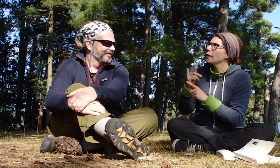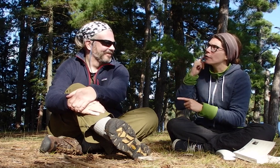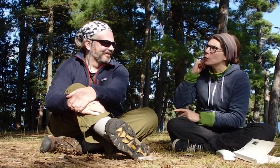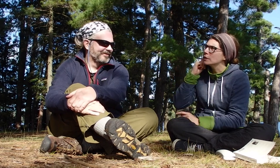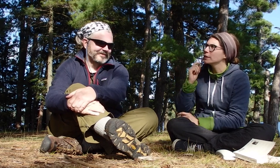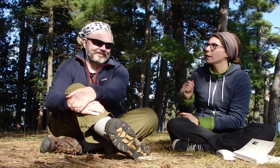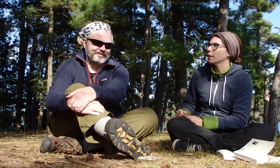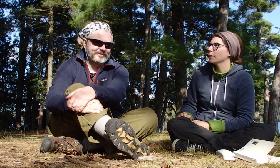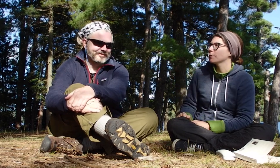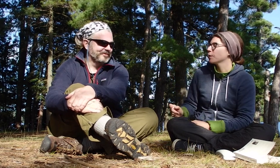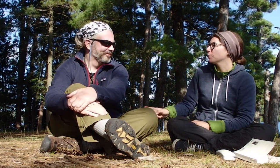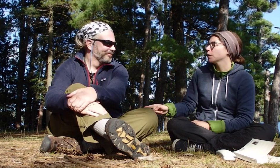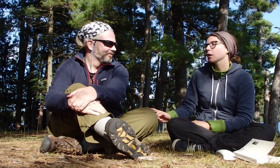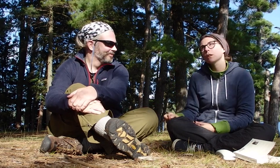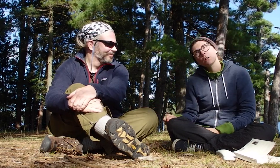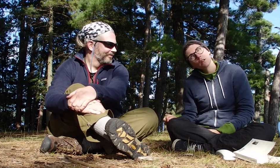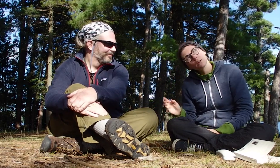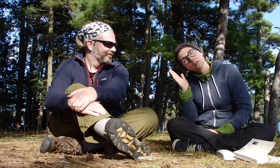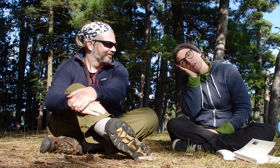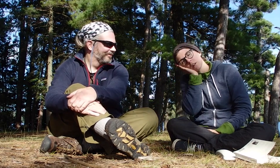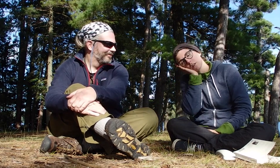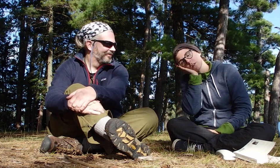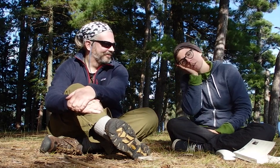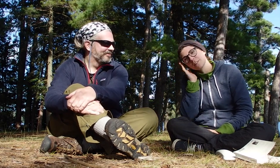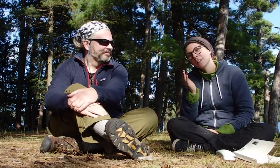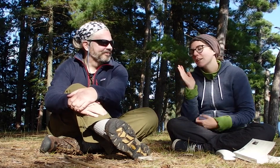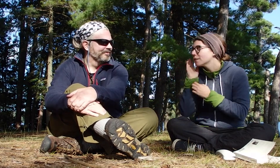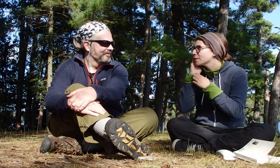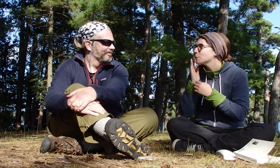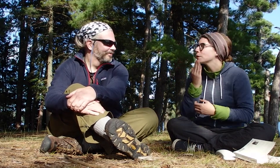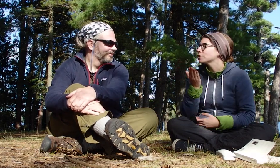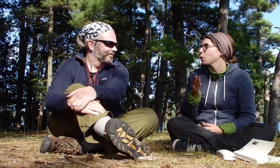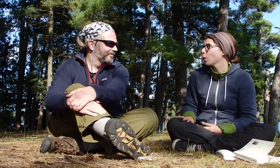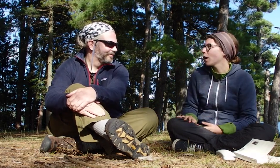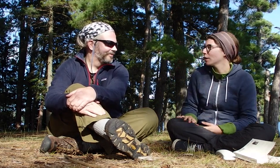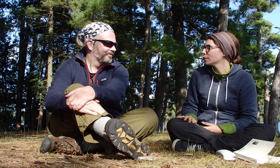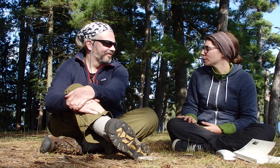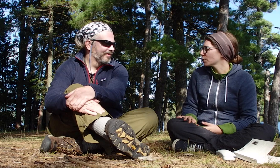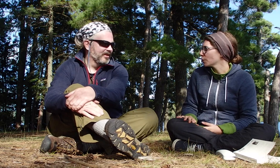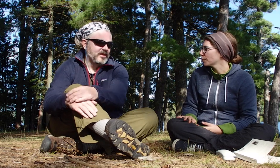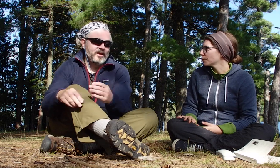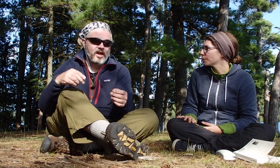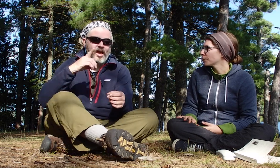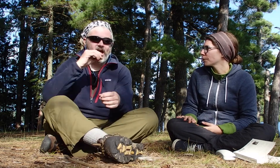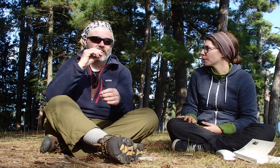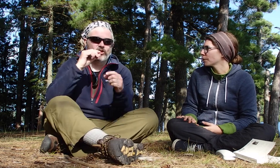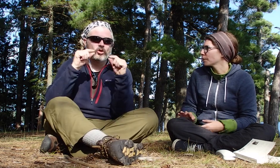"What kind of noise did I hear?" and you *mimics snoring* you're sleeping so well.